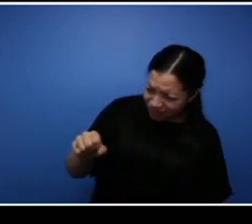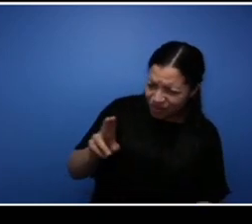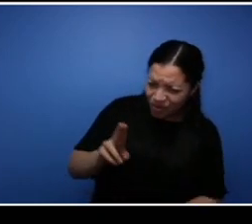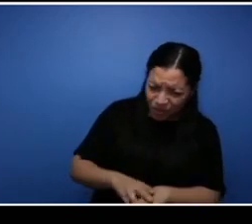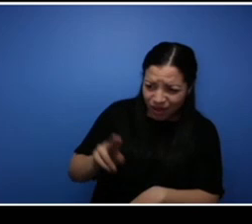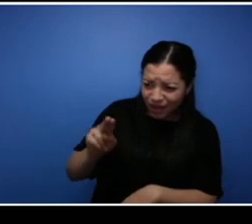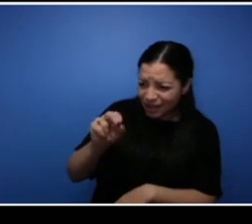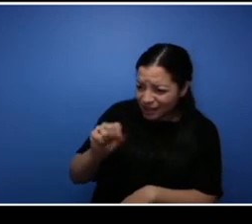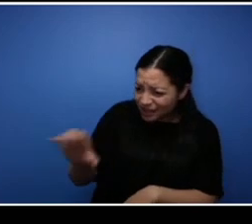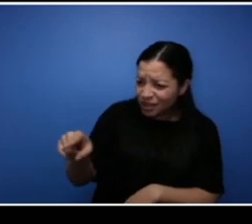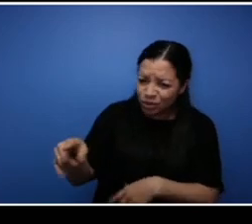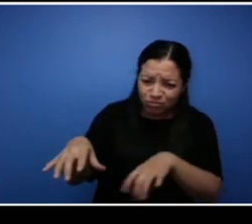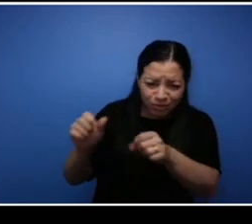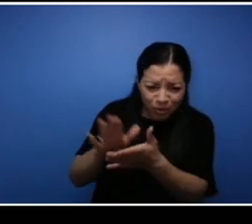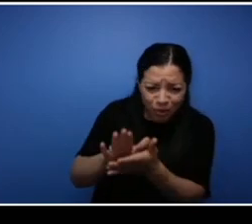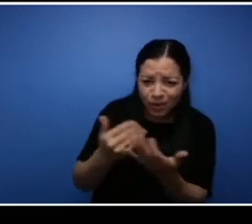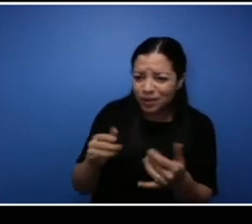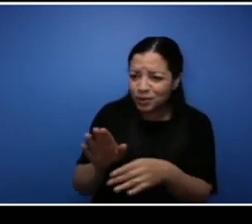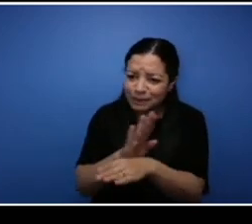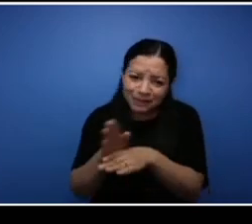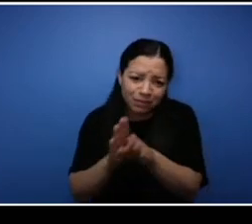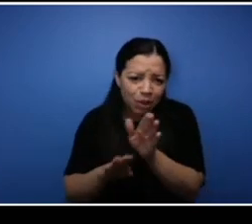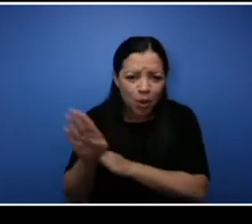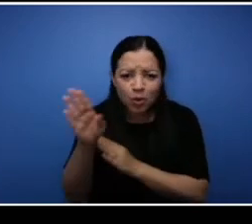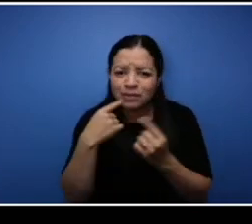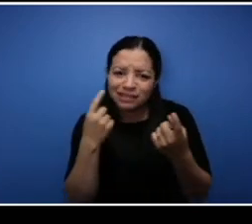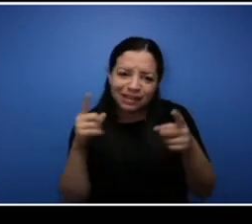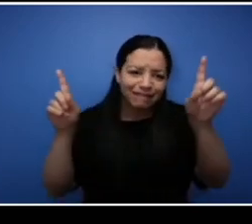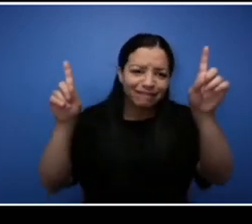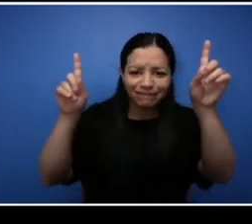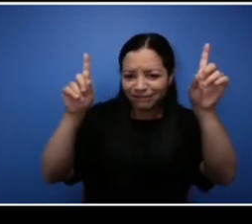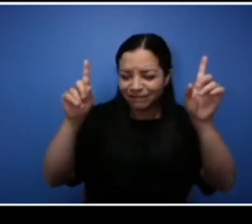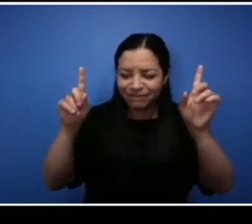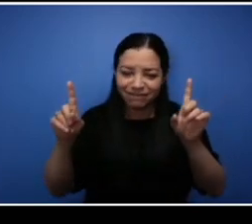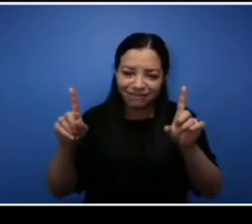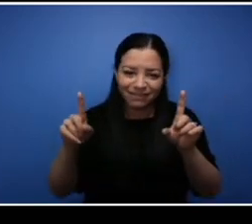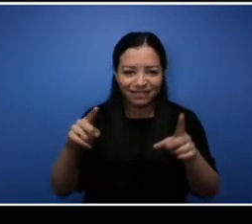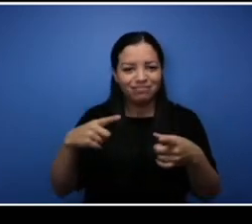now your business is so successful. It's really nice that you're able to do that, you know